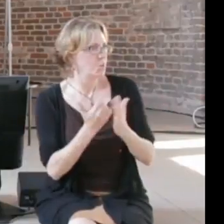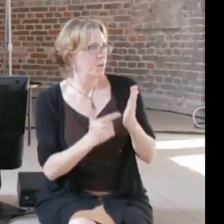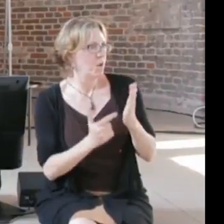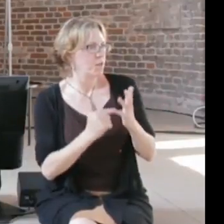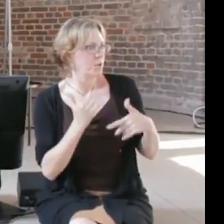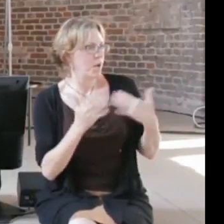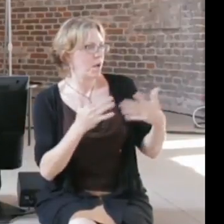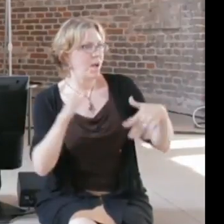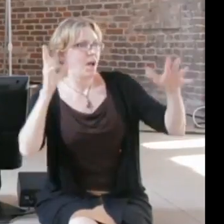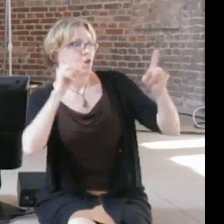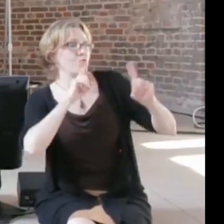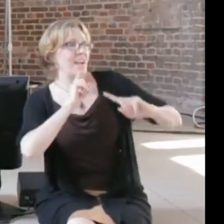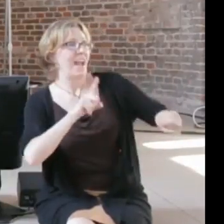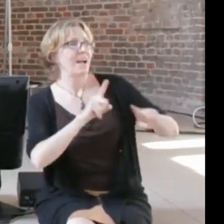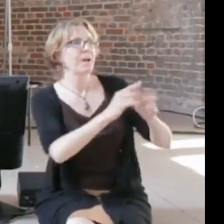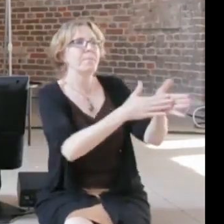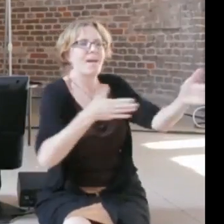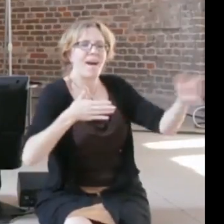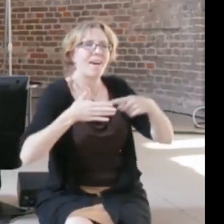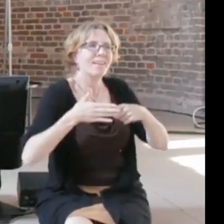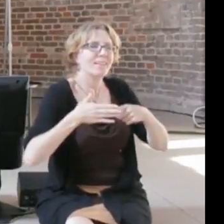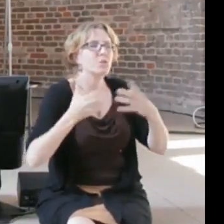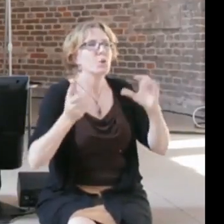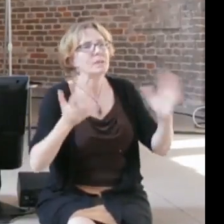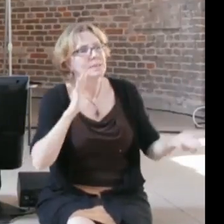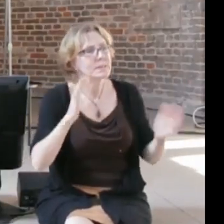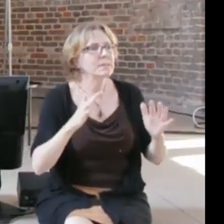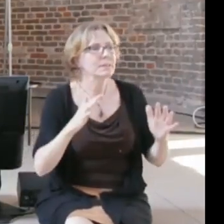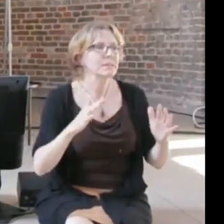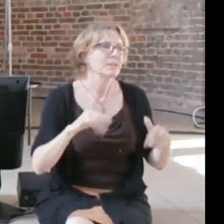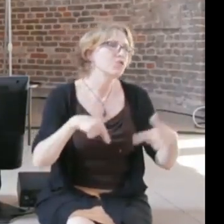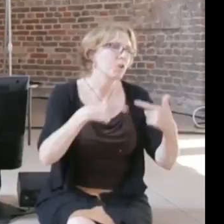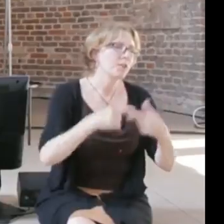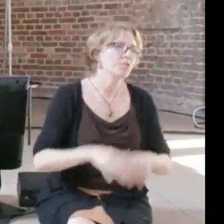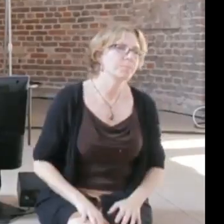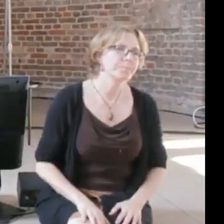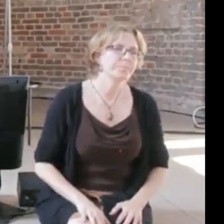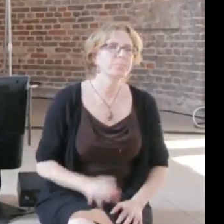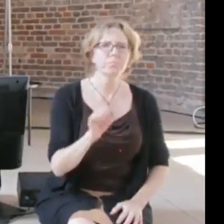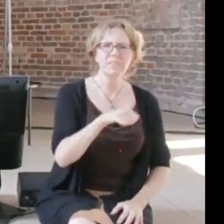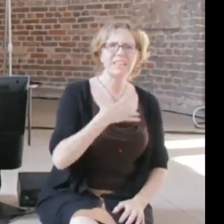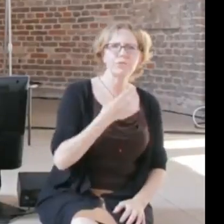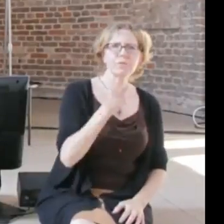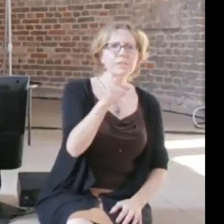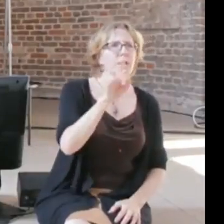politicians, so I found the proposal about using block chain to track politicians promises